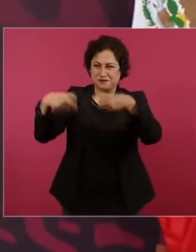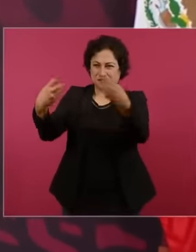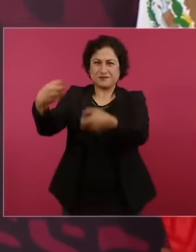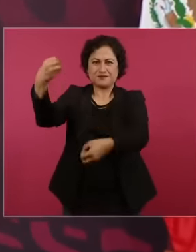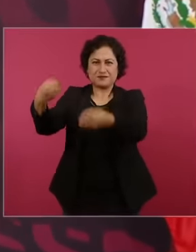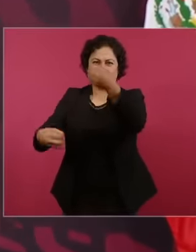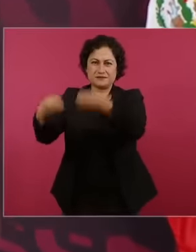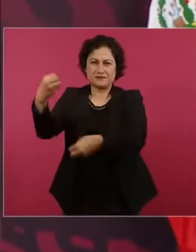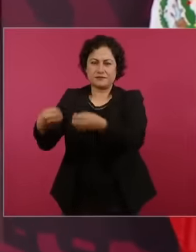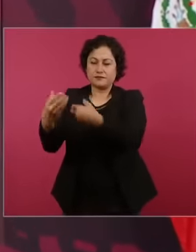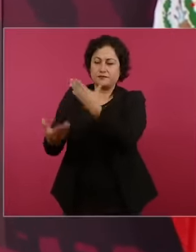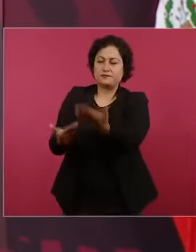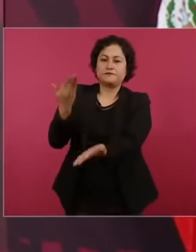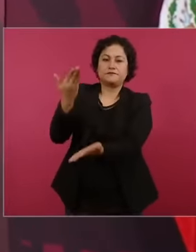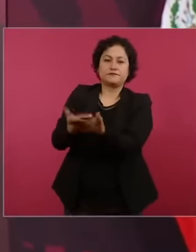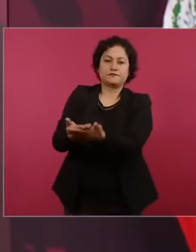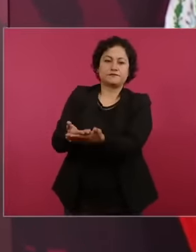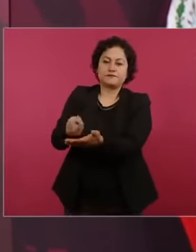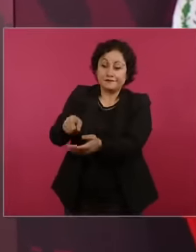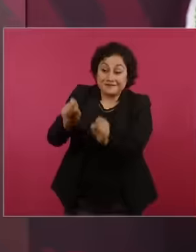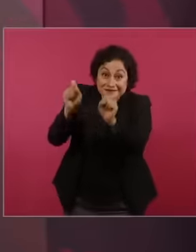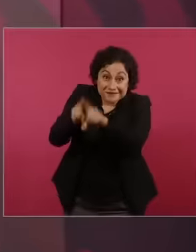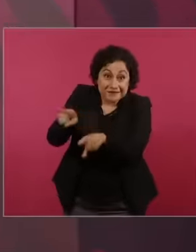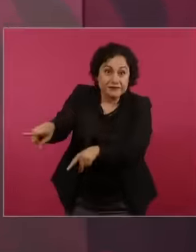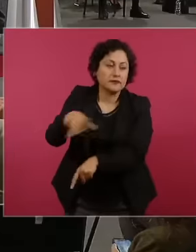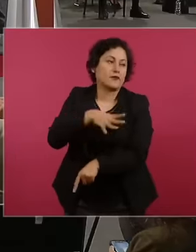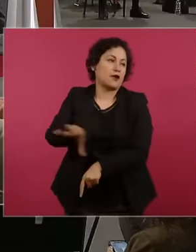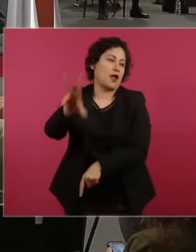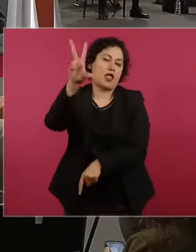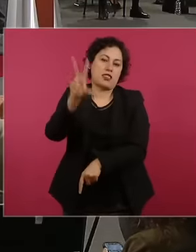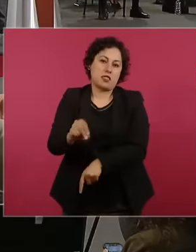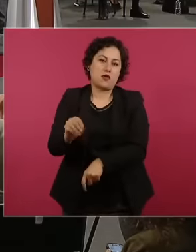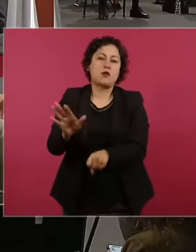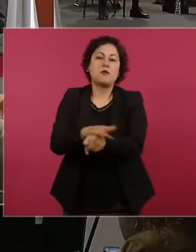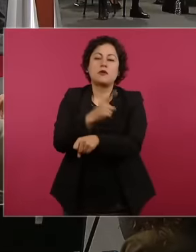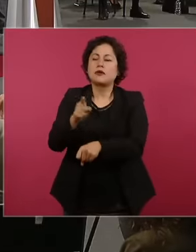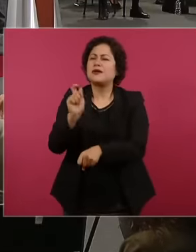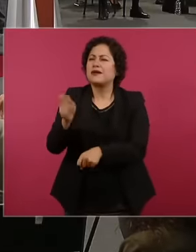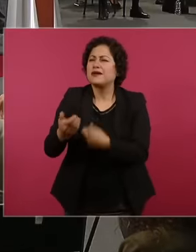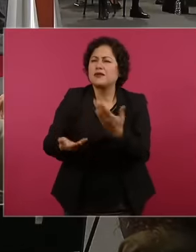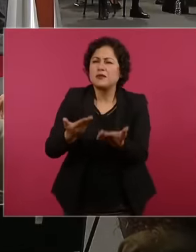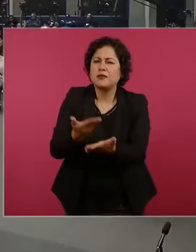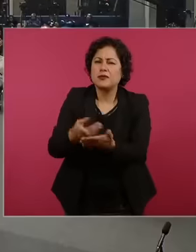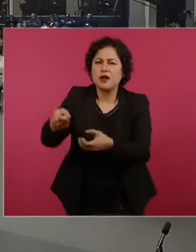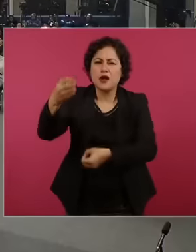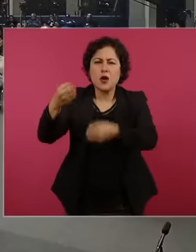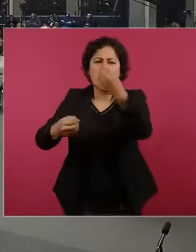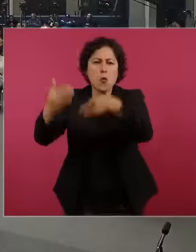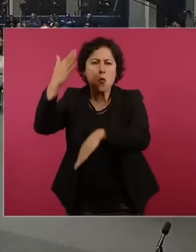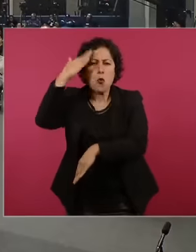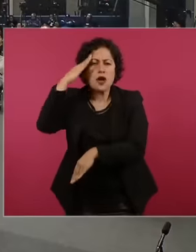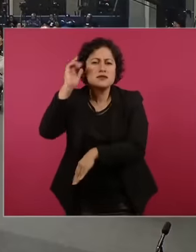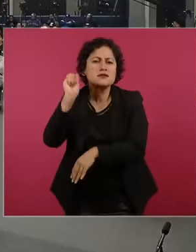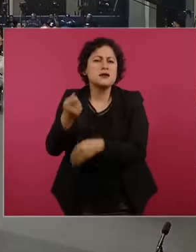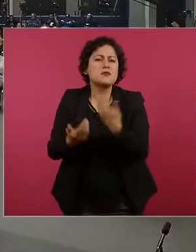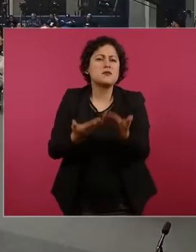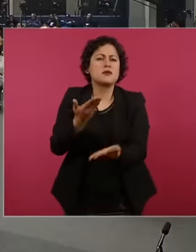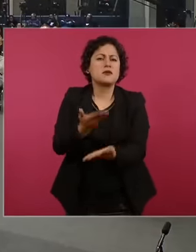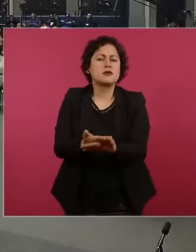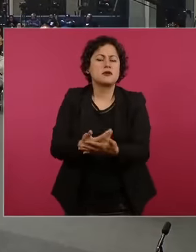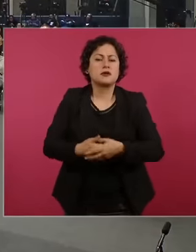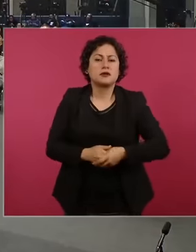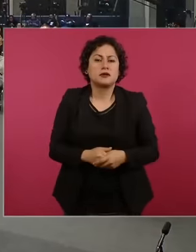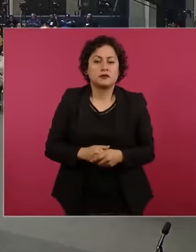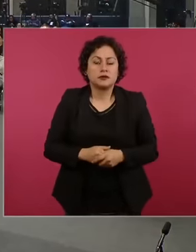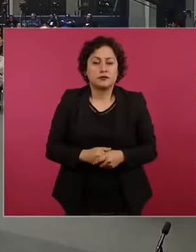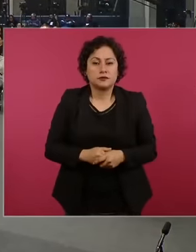his proposal because what he proposed was to attract the matter and for the court to fully hear